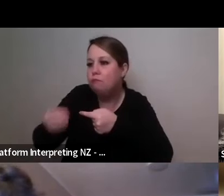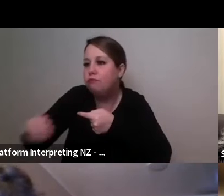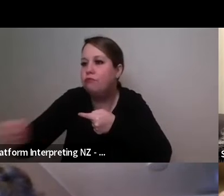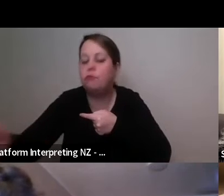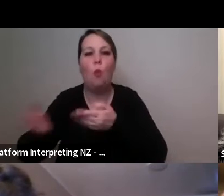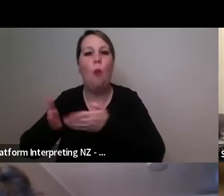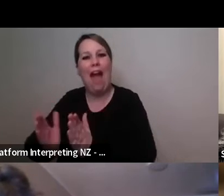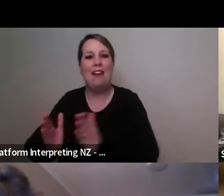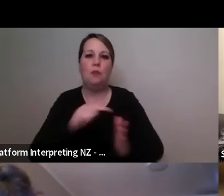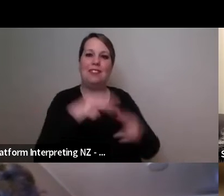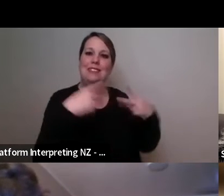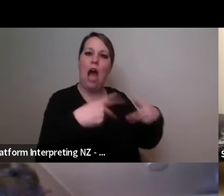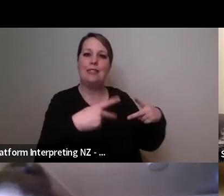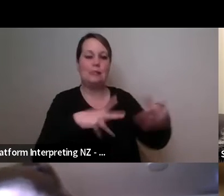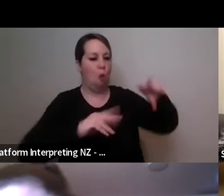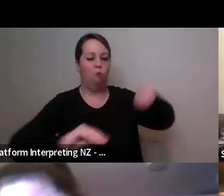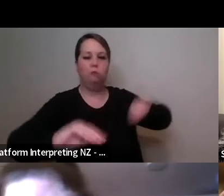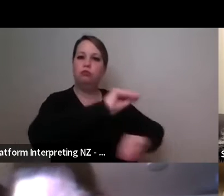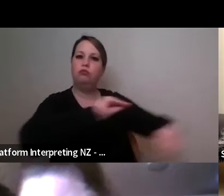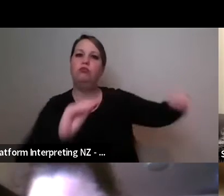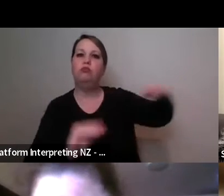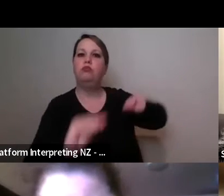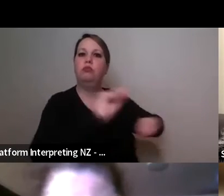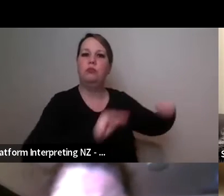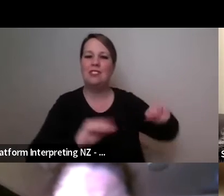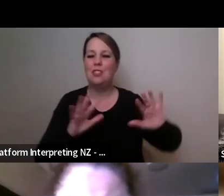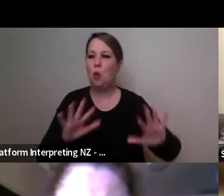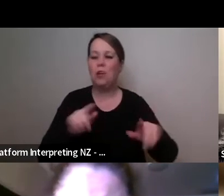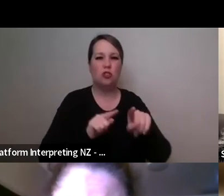think when bringing people together finding that balance and being able to create that